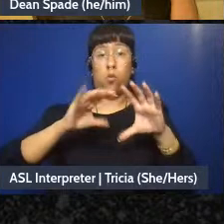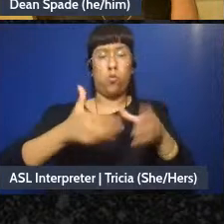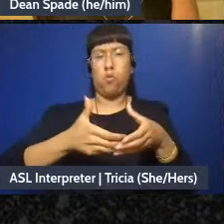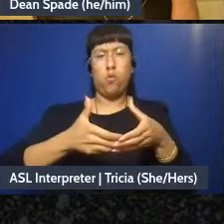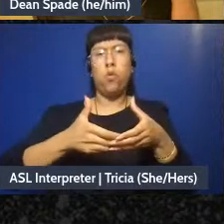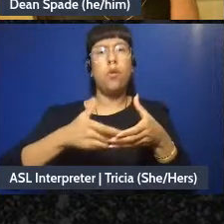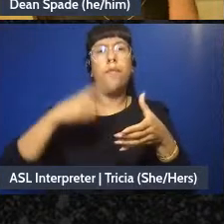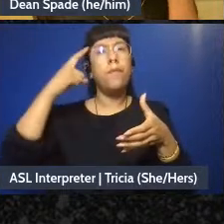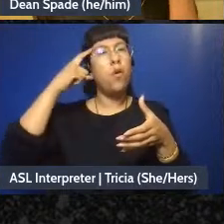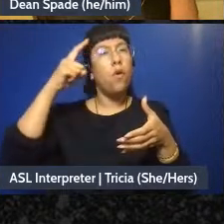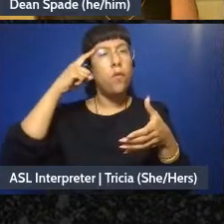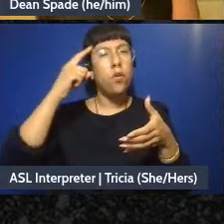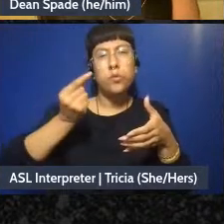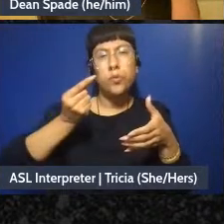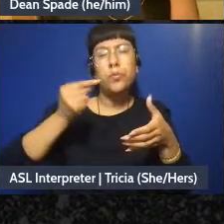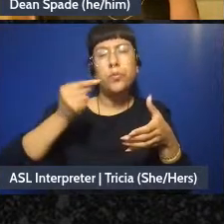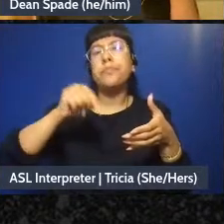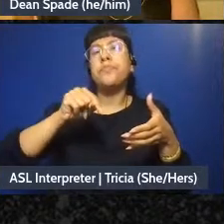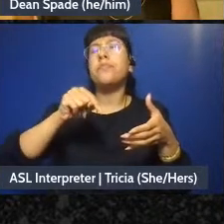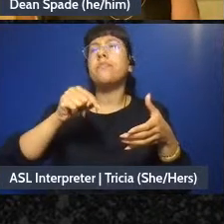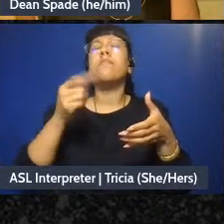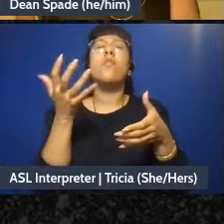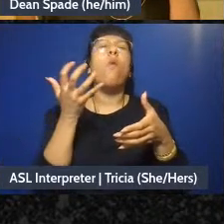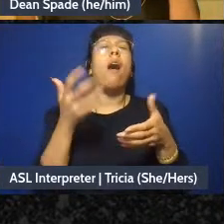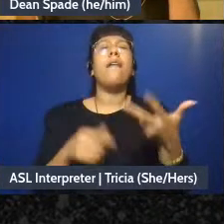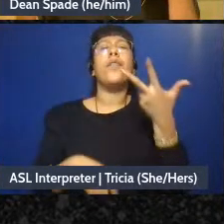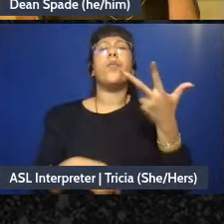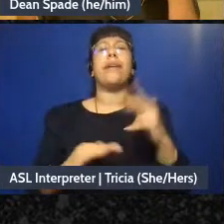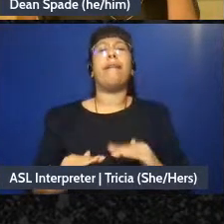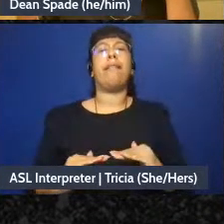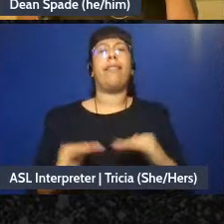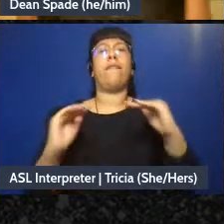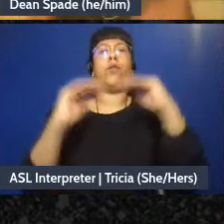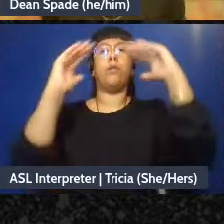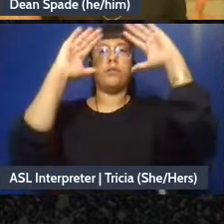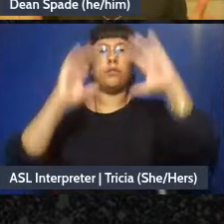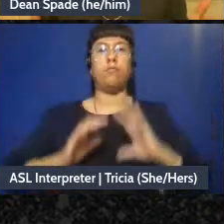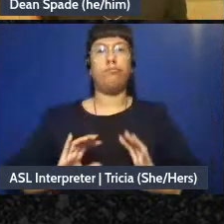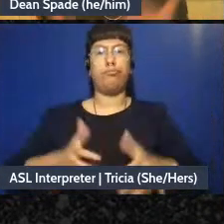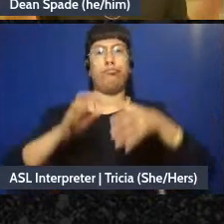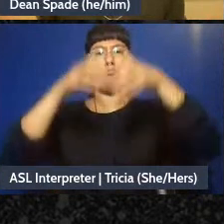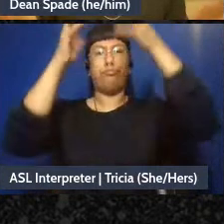where we were like “okay, we want to have three levels, like people can be core members who make